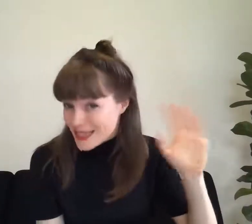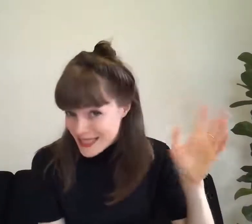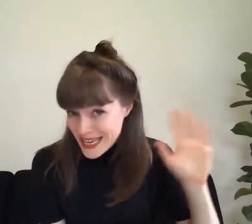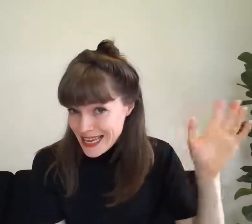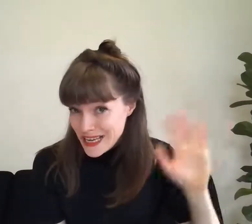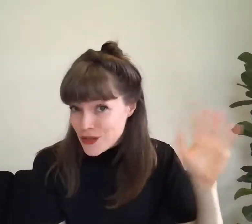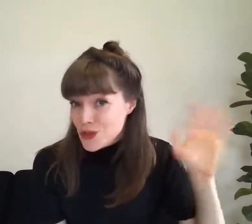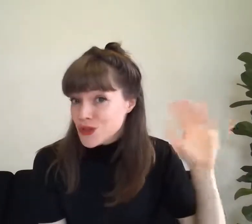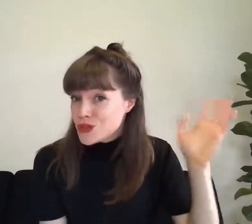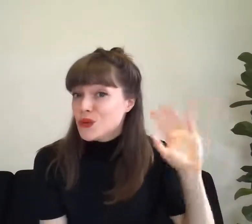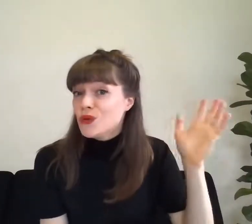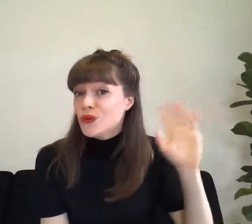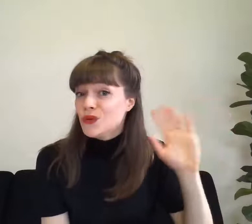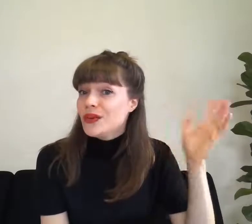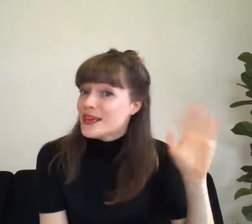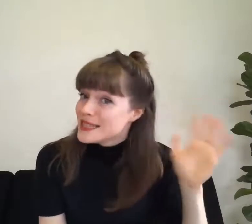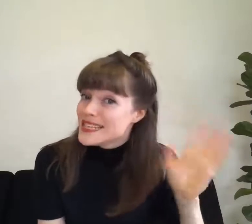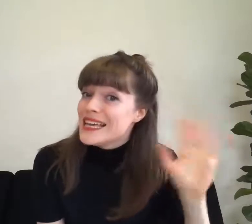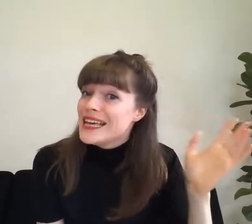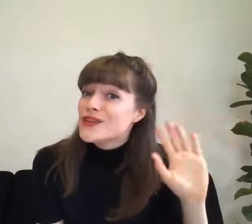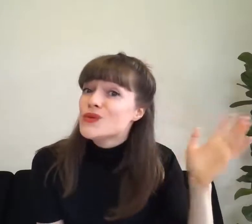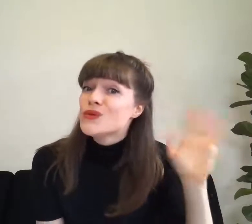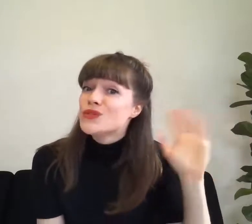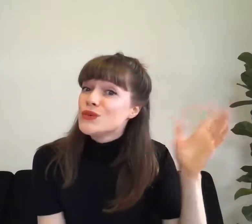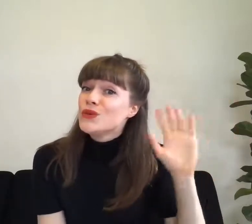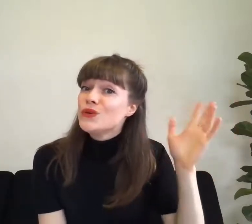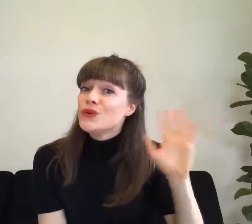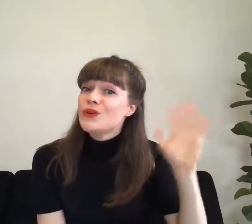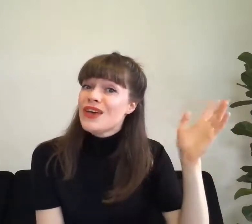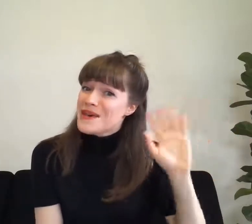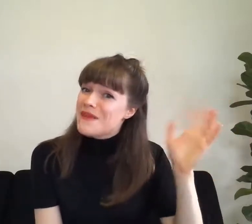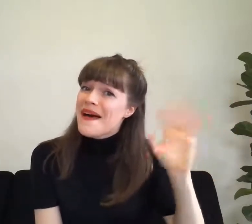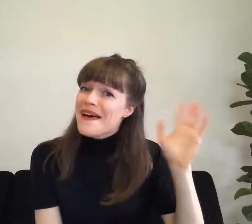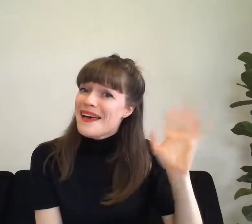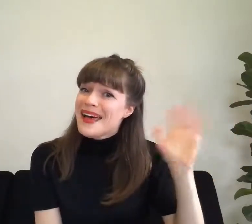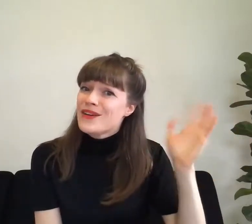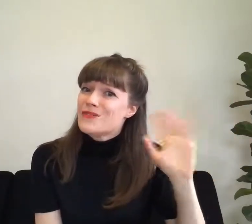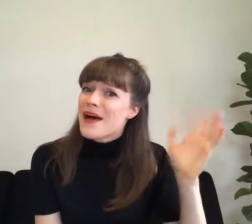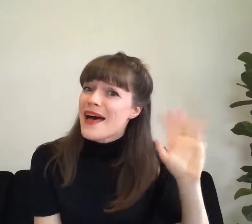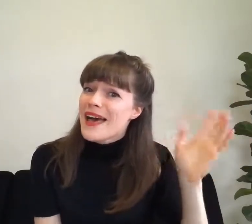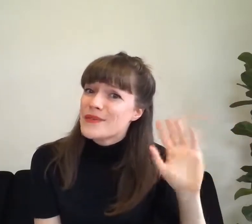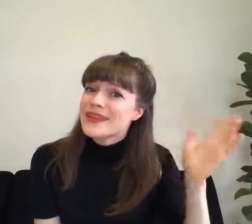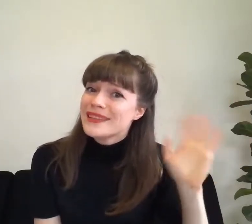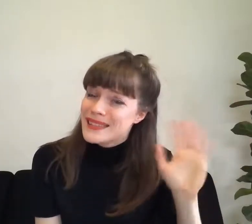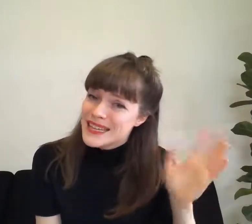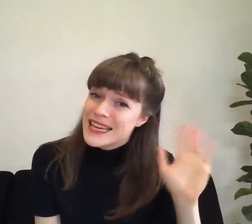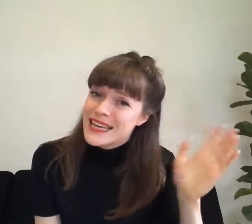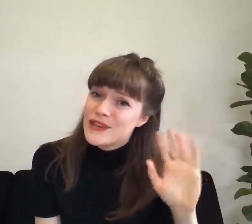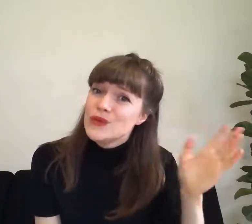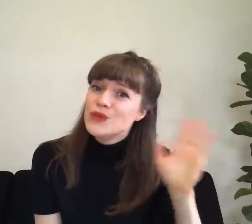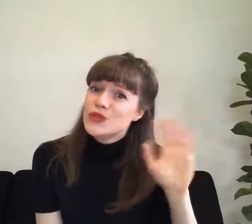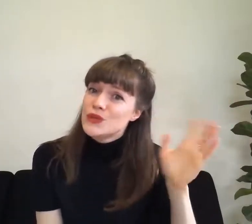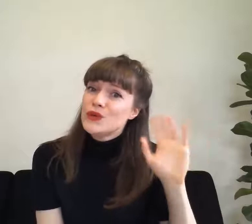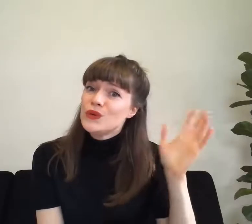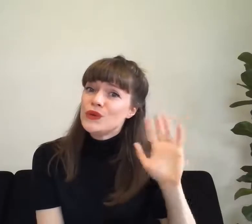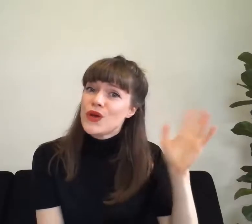See you soon. See you soon. Bye goodbye. We'll see you soon on